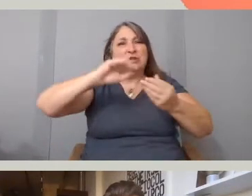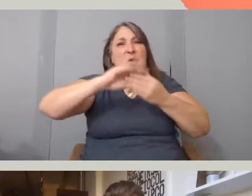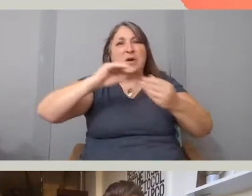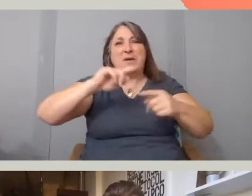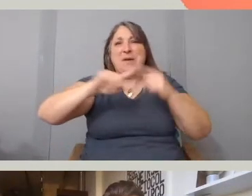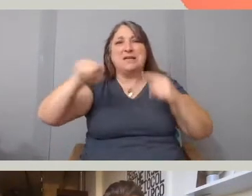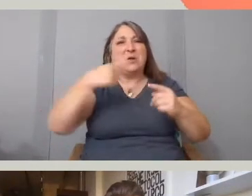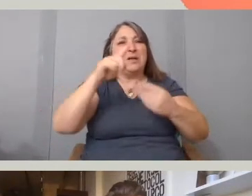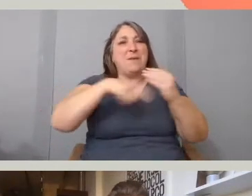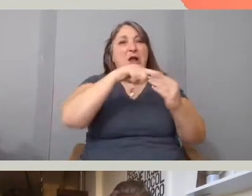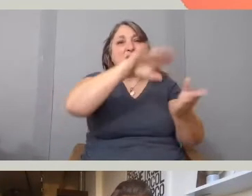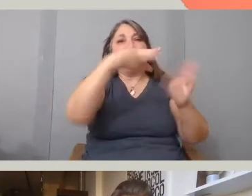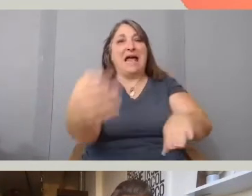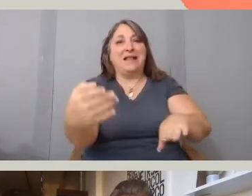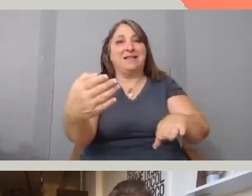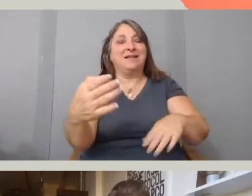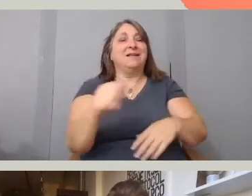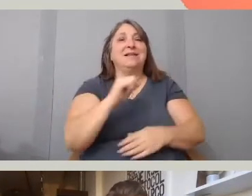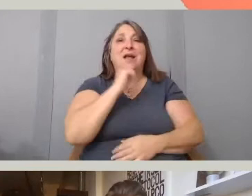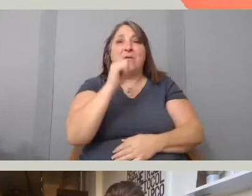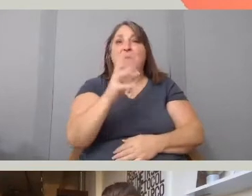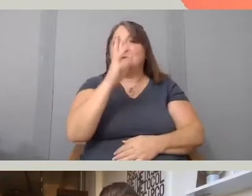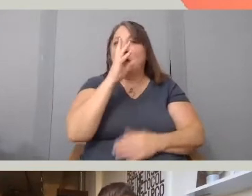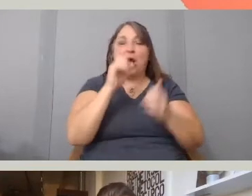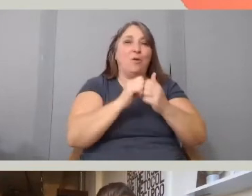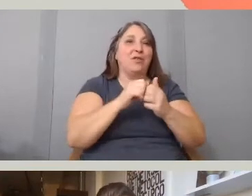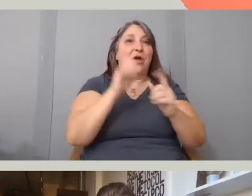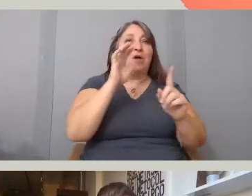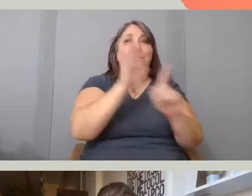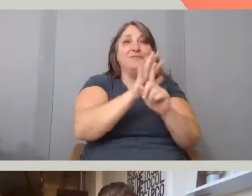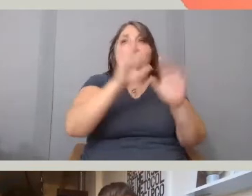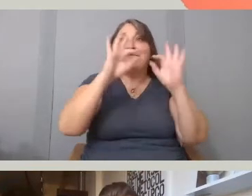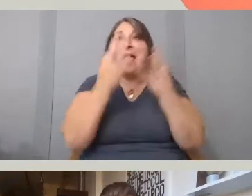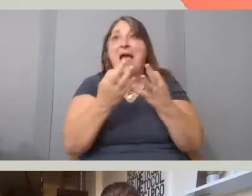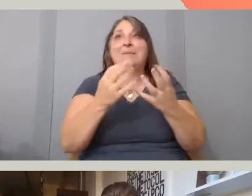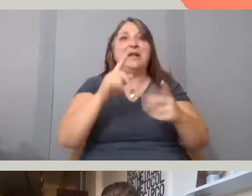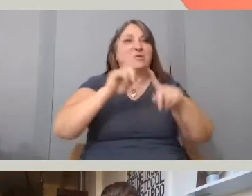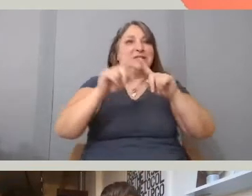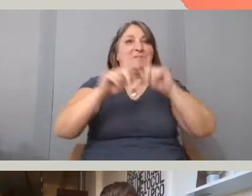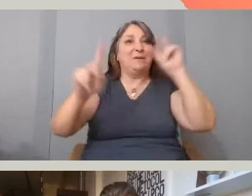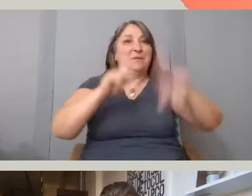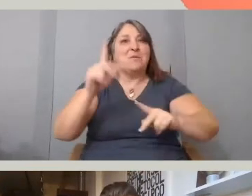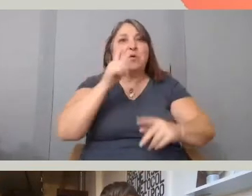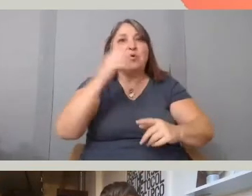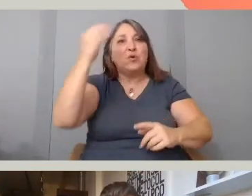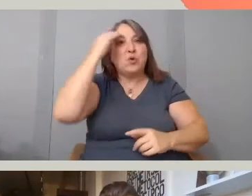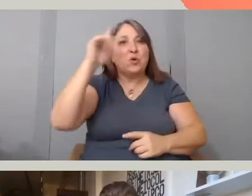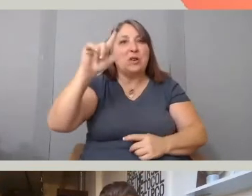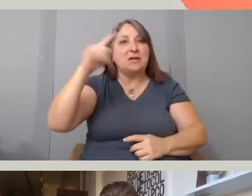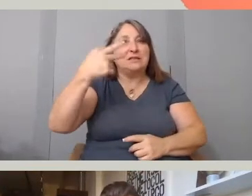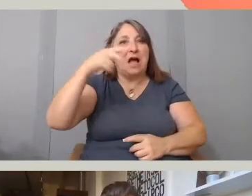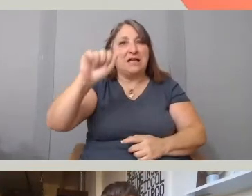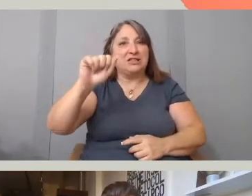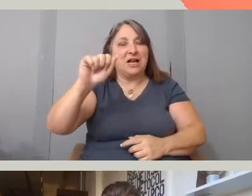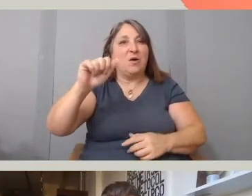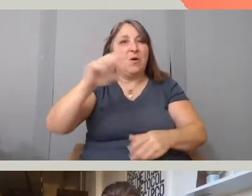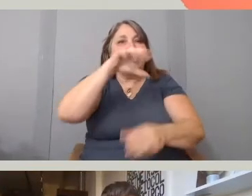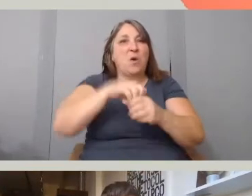whereas they may not talk to family or a lot of different people that knew Latasha or always incorporate the footage of her death